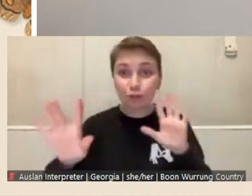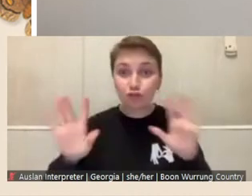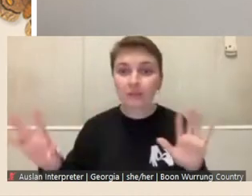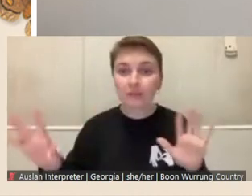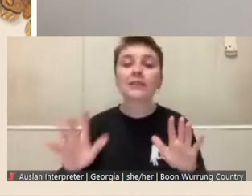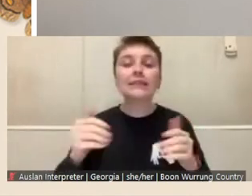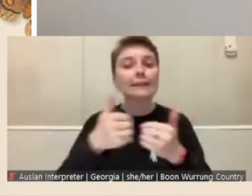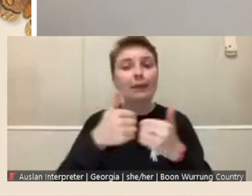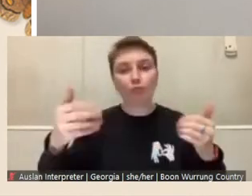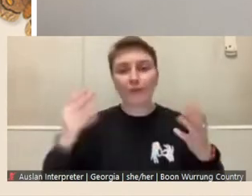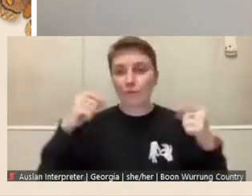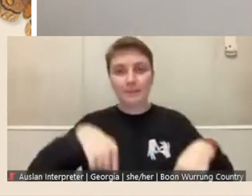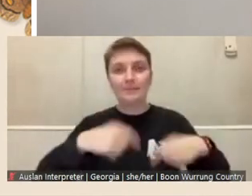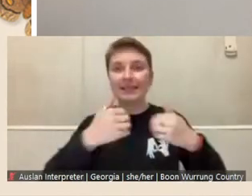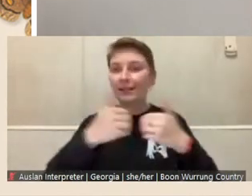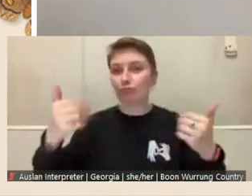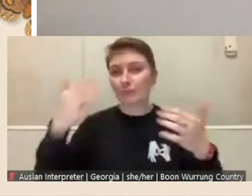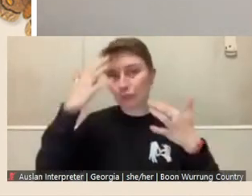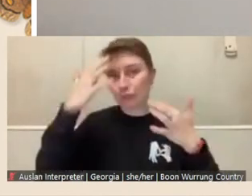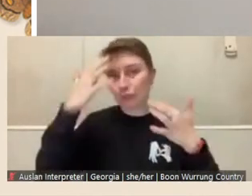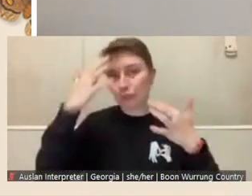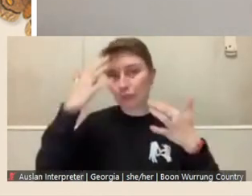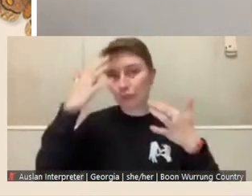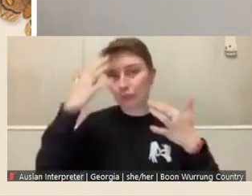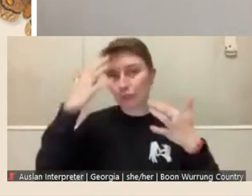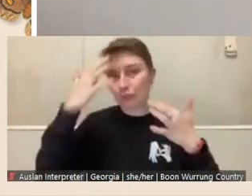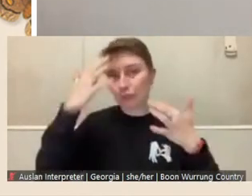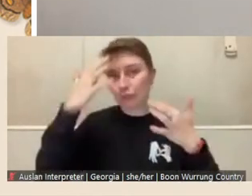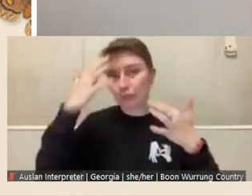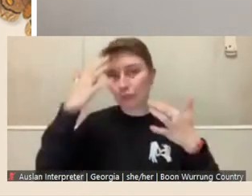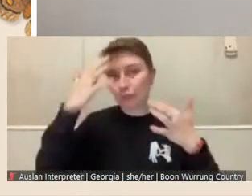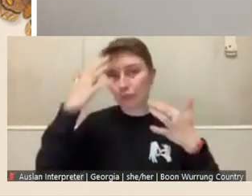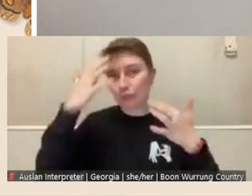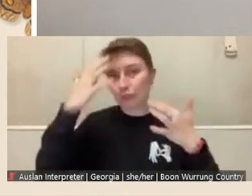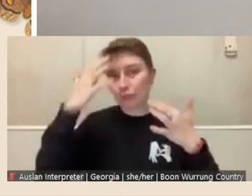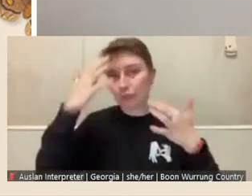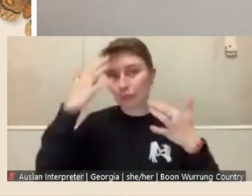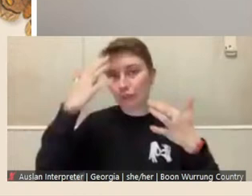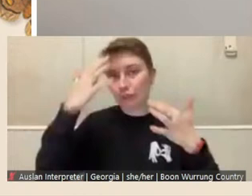and so this isn't offered as a confirmed component of the fellowship being awarded.